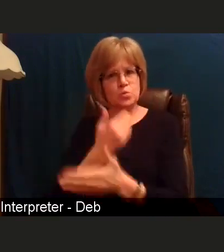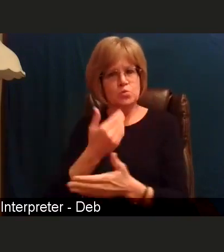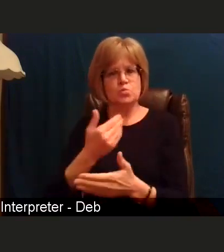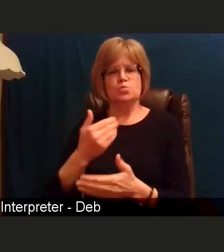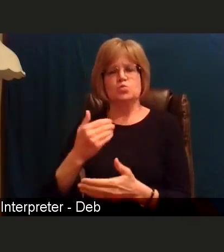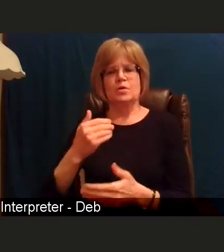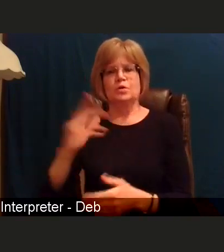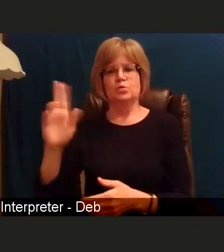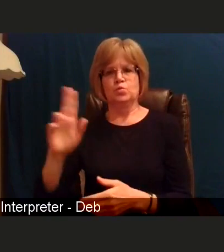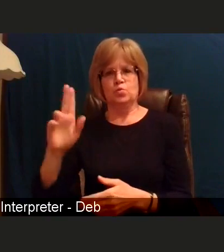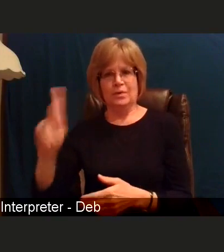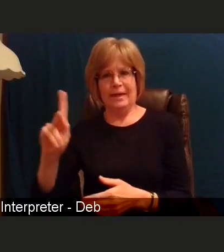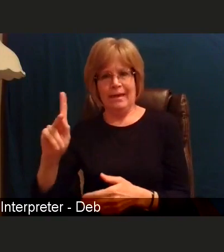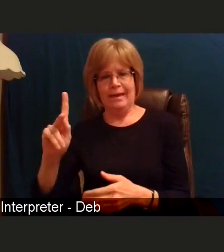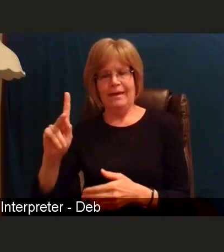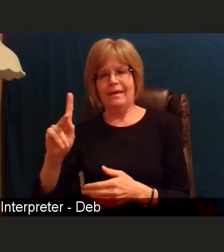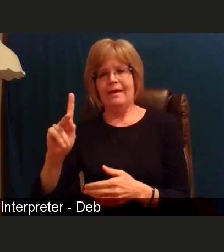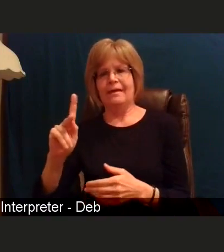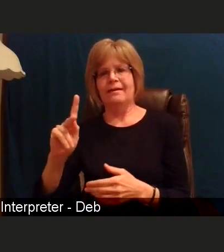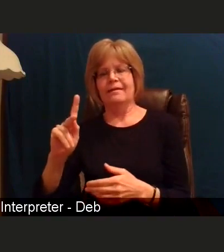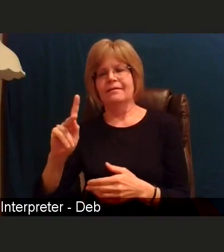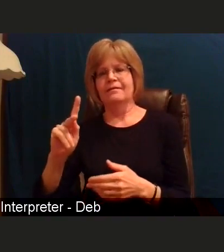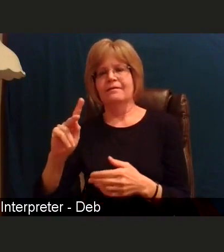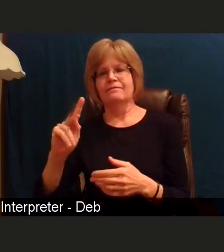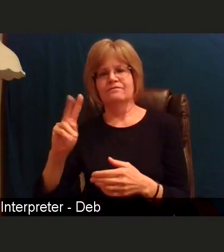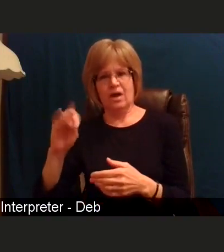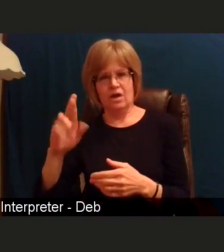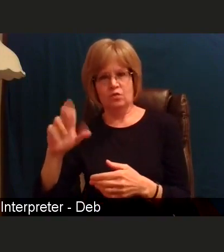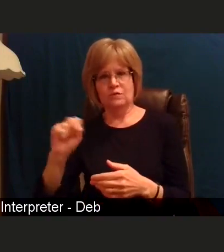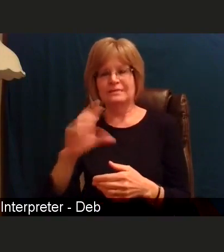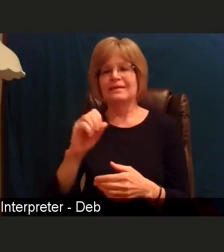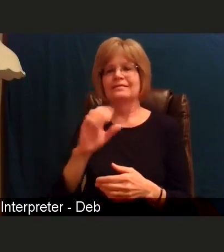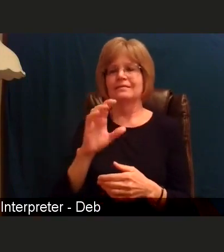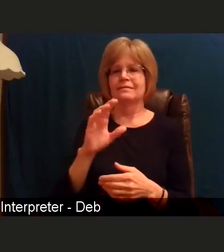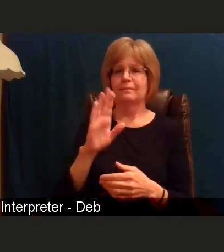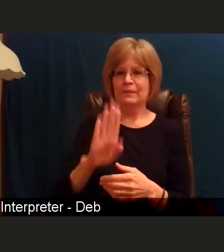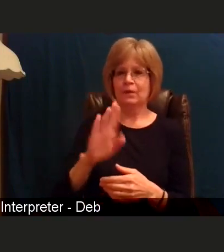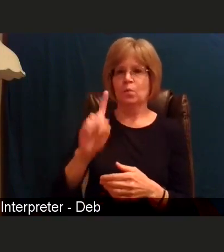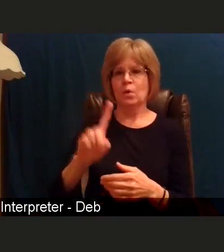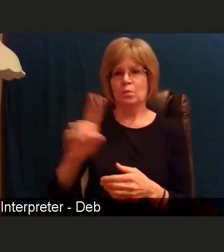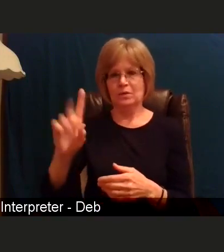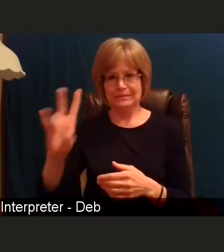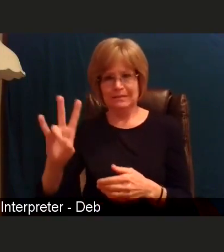and also known as the B117 strain. So both of those vaccines at this point